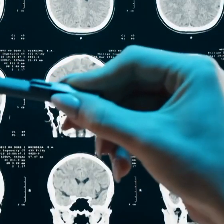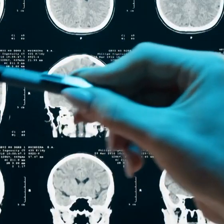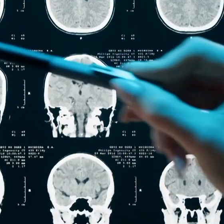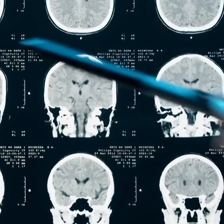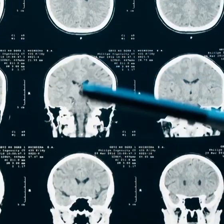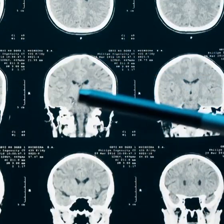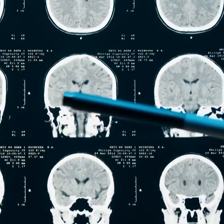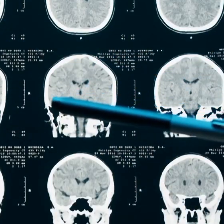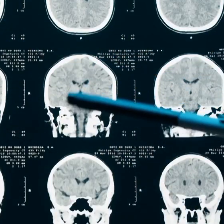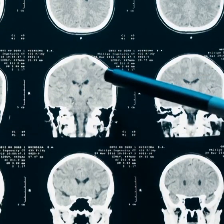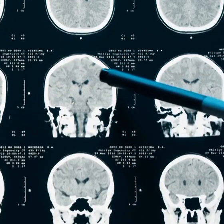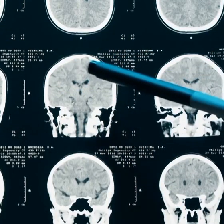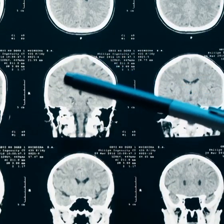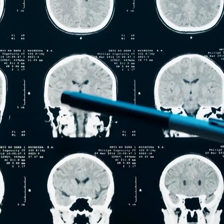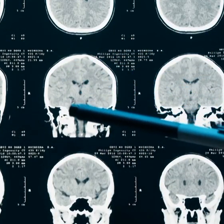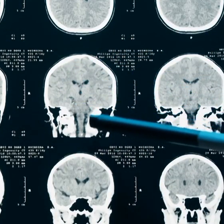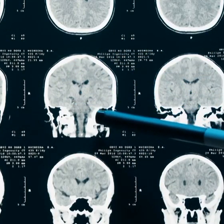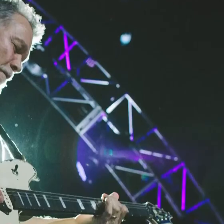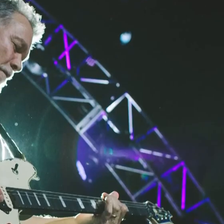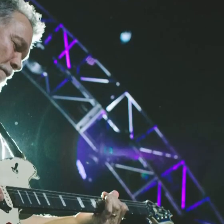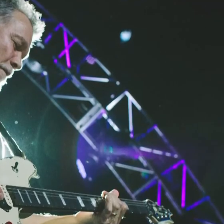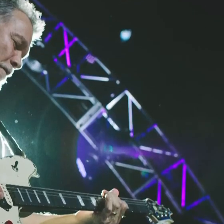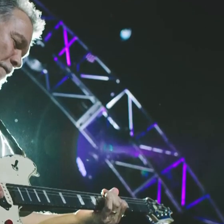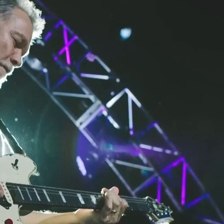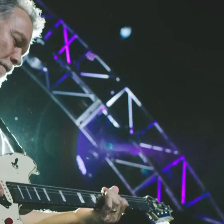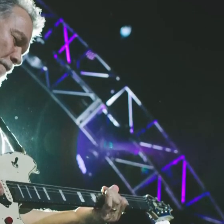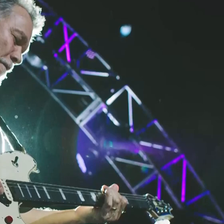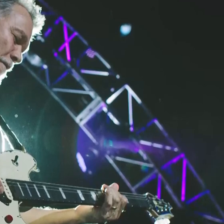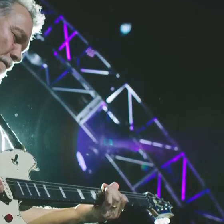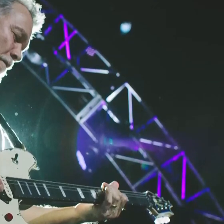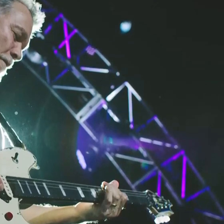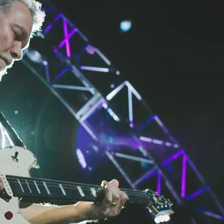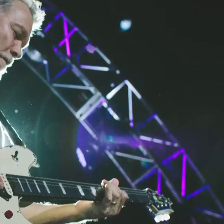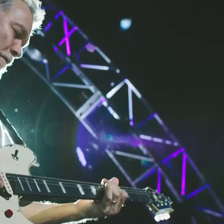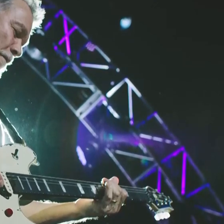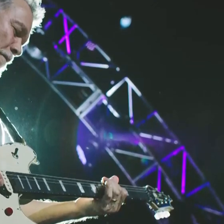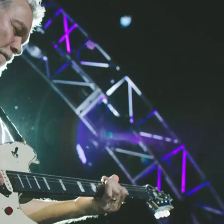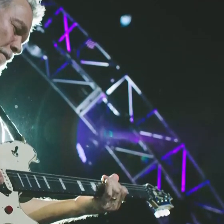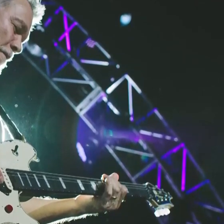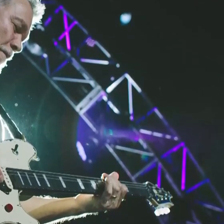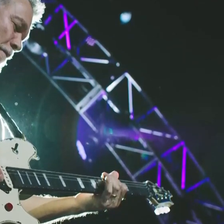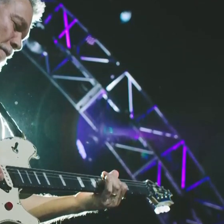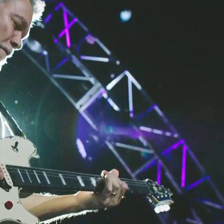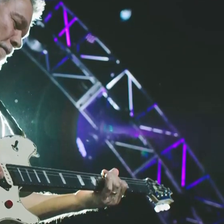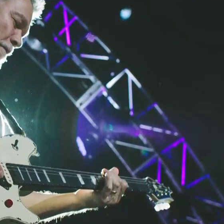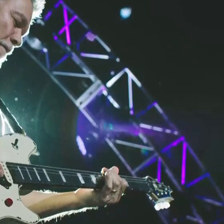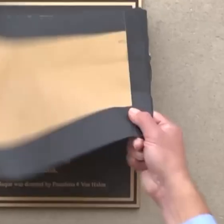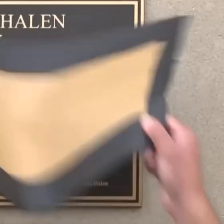location for the future of brain research pasadena also paid tribute to one of its